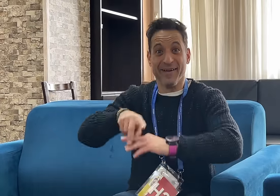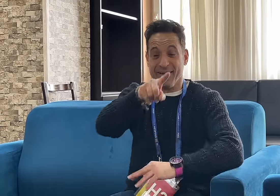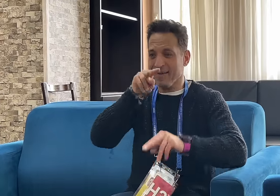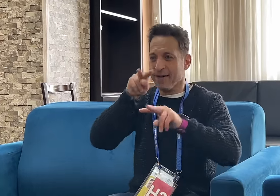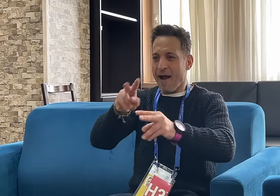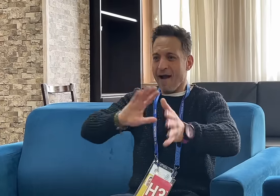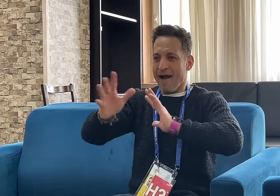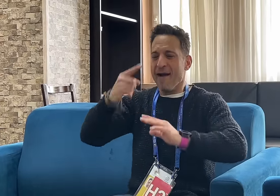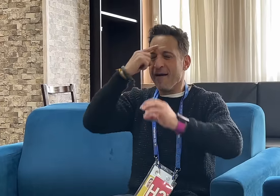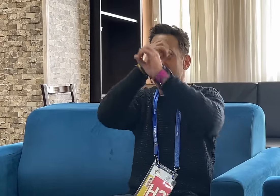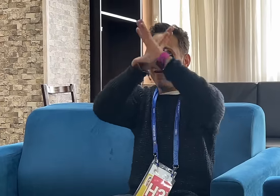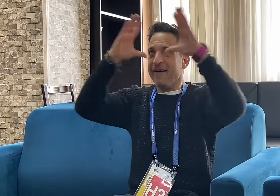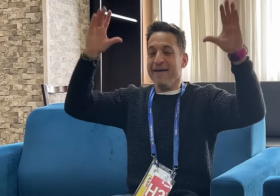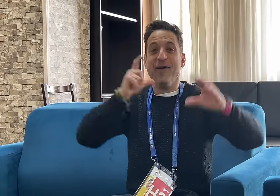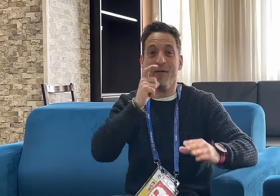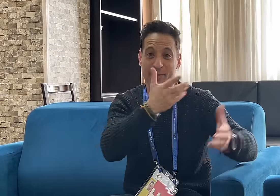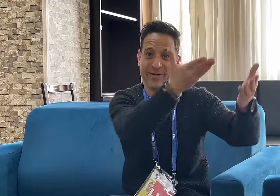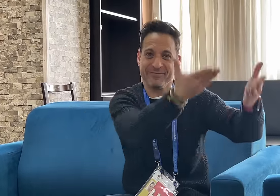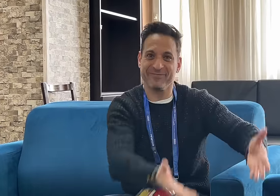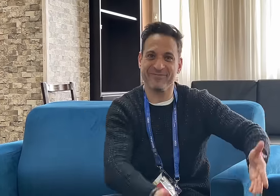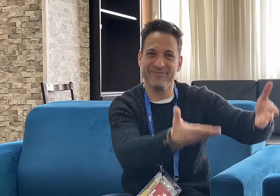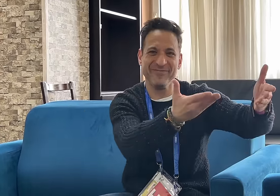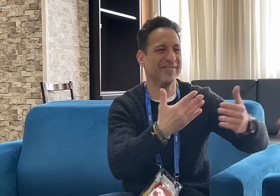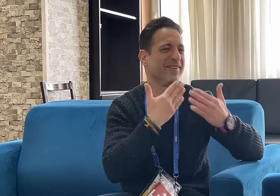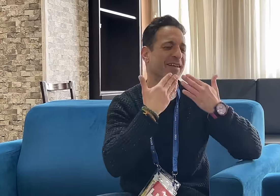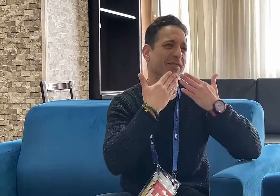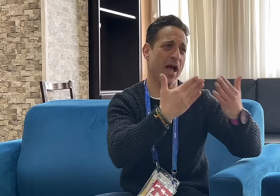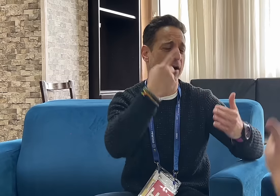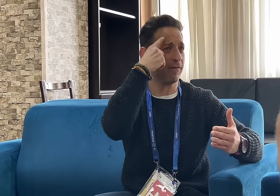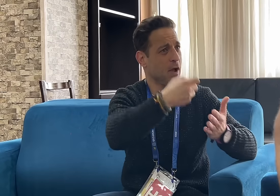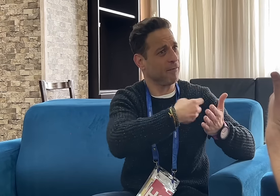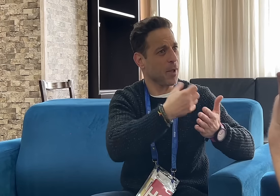and you'll remember who made it happen. Thank you so much for